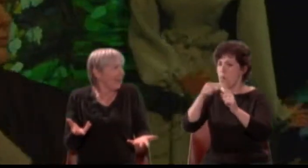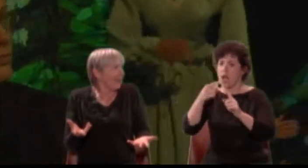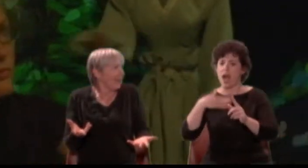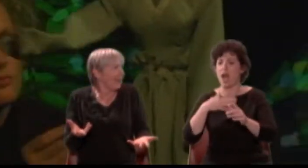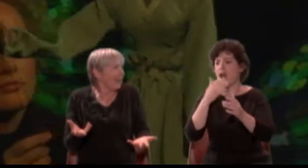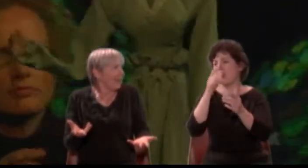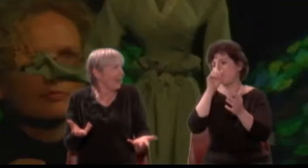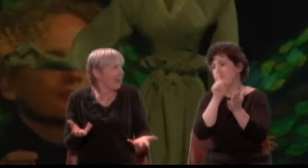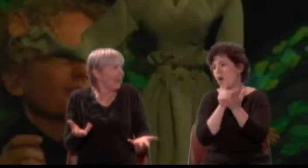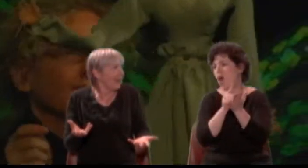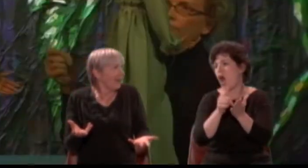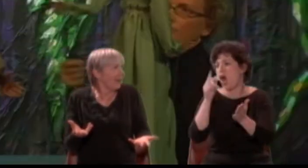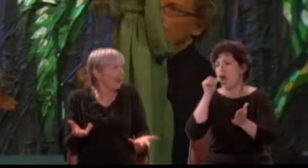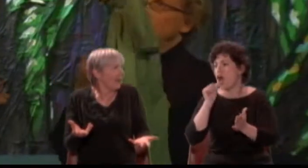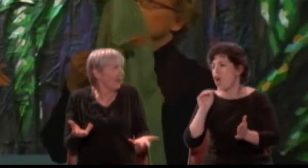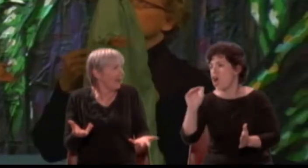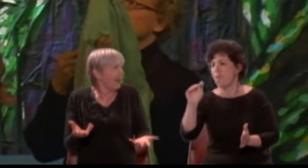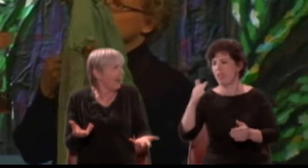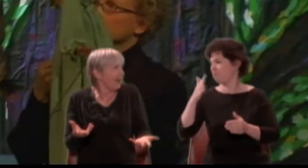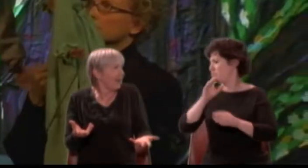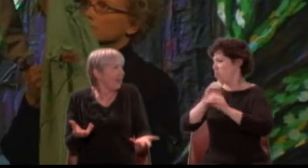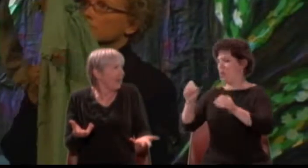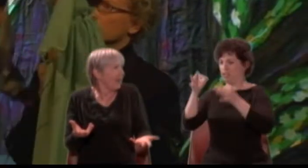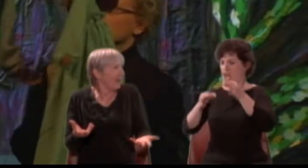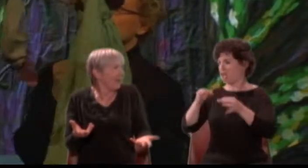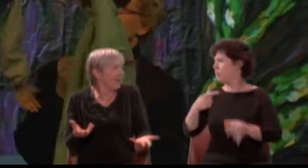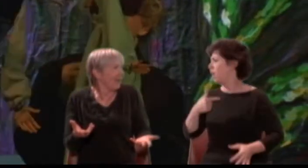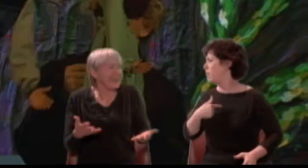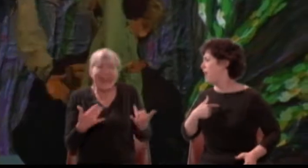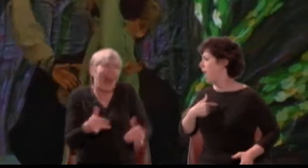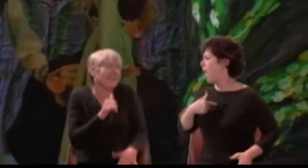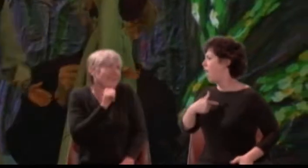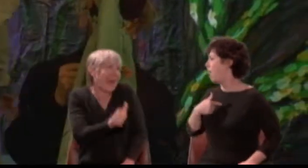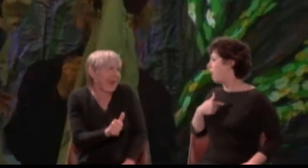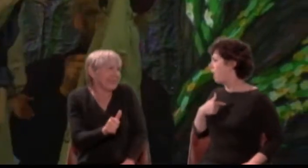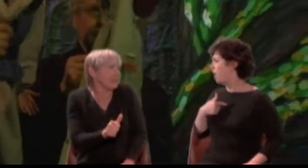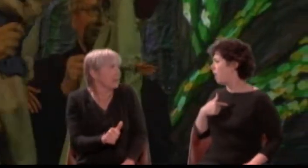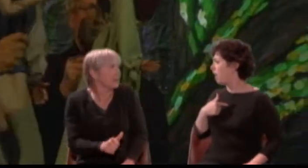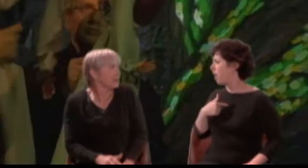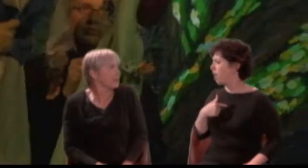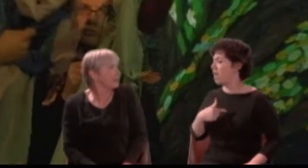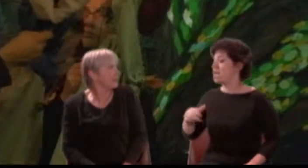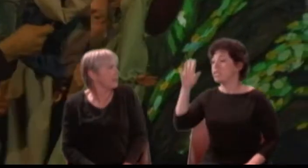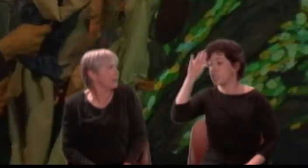Helena: Nor none, in my mind, now! Lysander: Demetrius loves Hermia, and he loves not you.